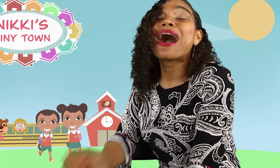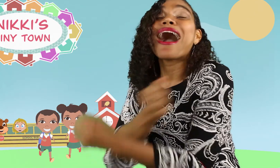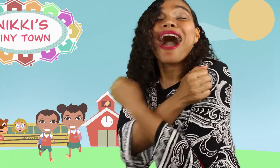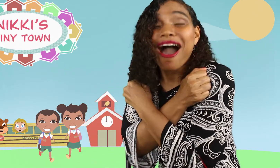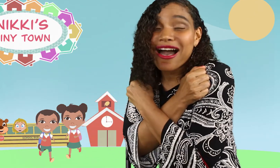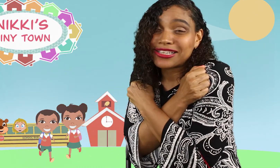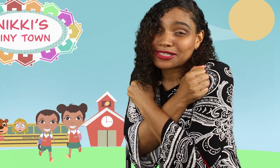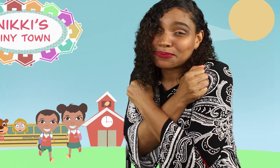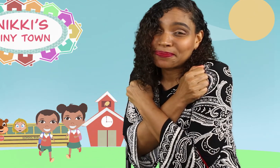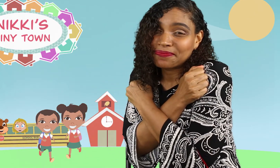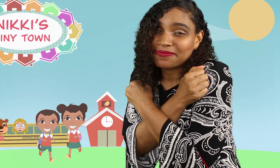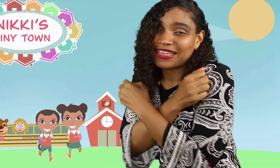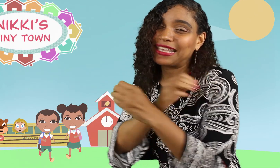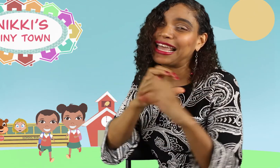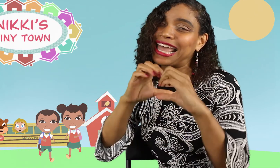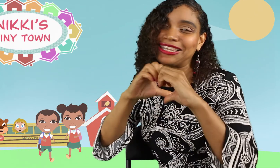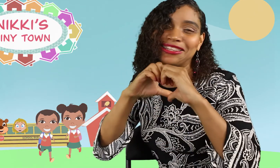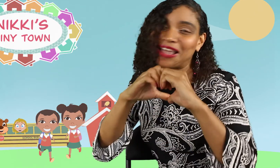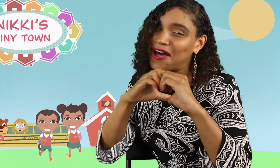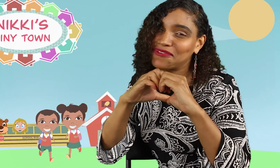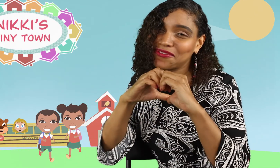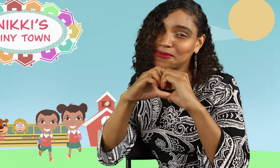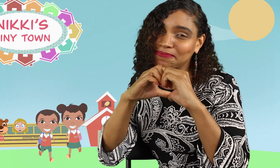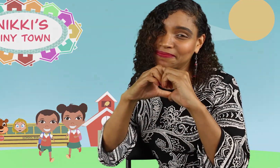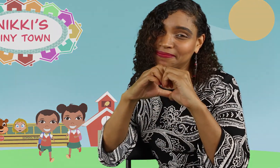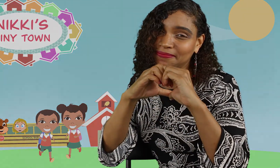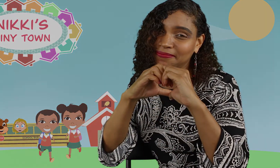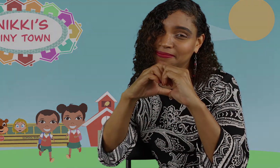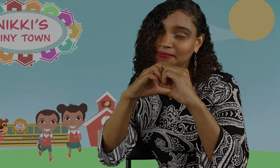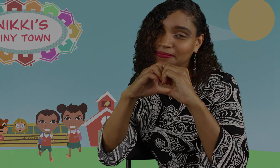hugs and love!